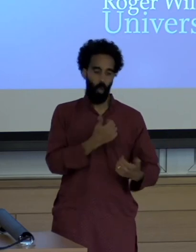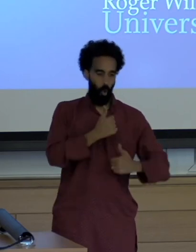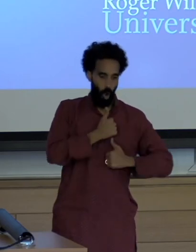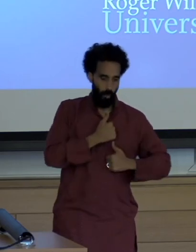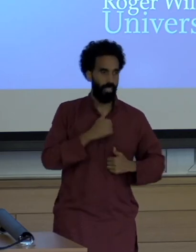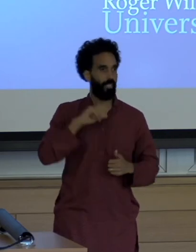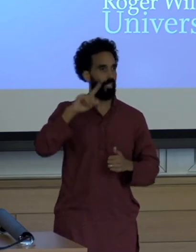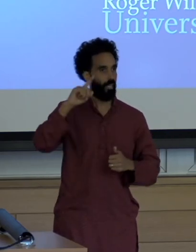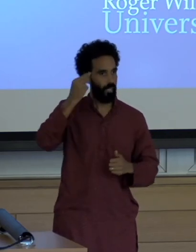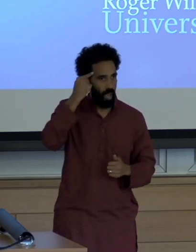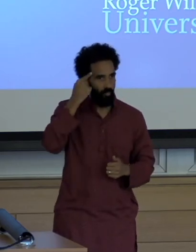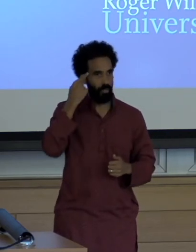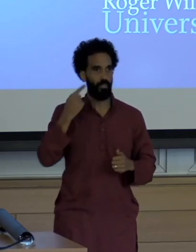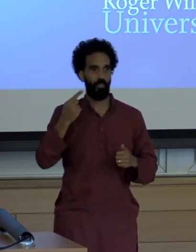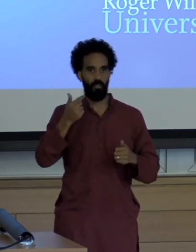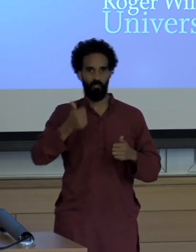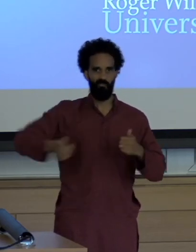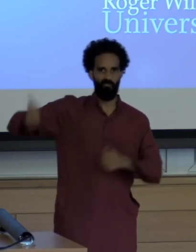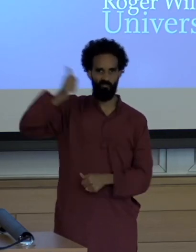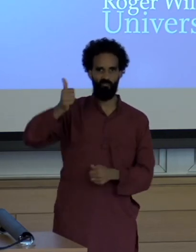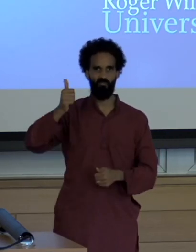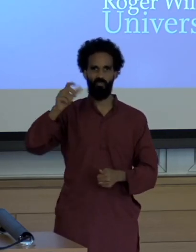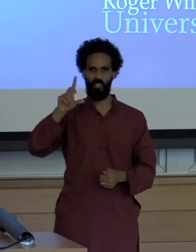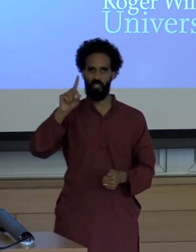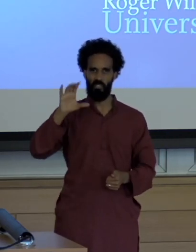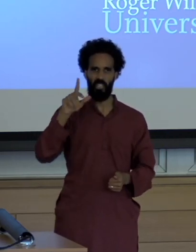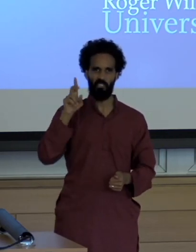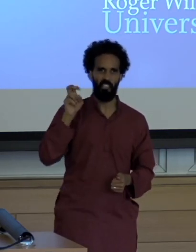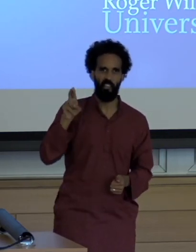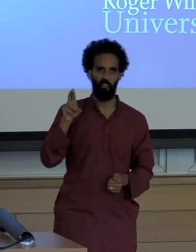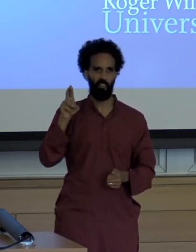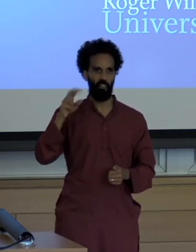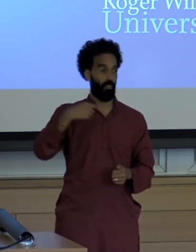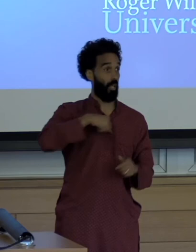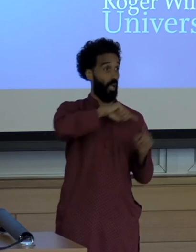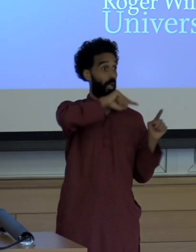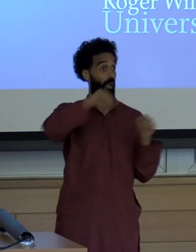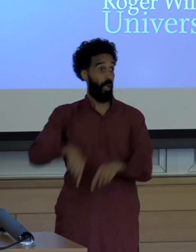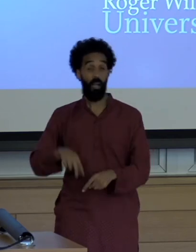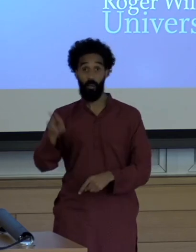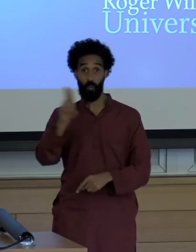Totalitarian dictators right? And so here I came and I'm a US citizen by choice